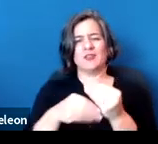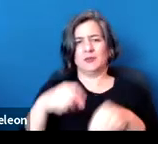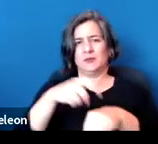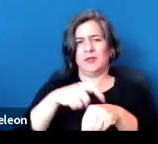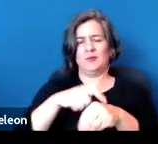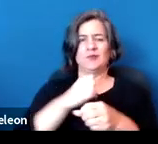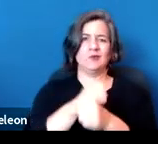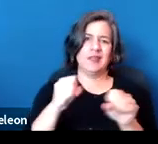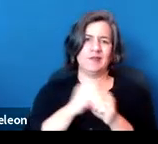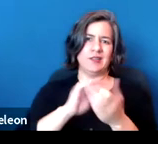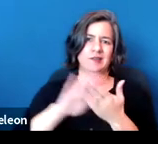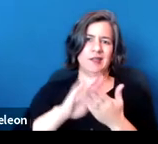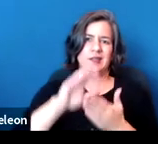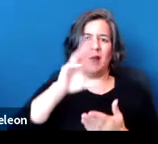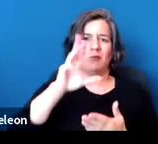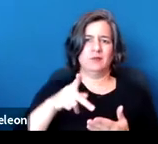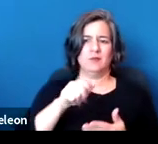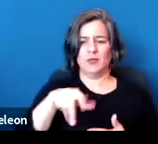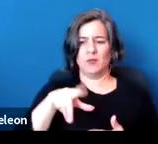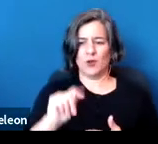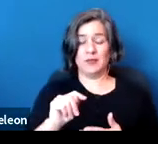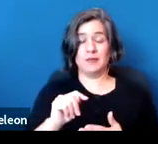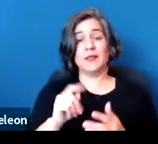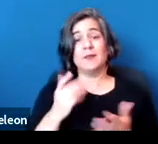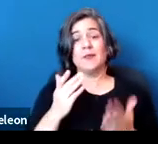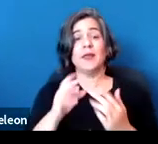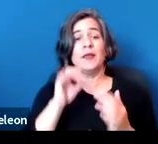to find services to help prevent recurrence.